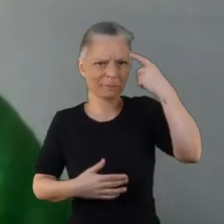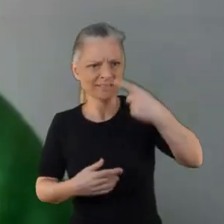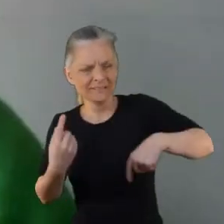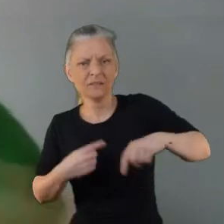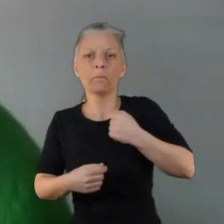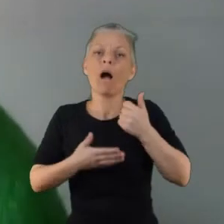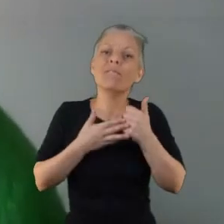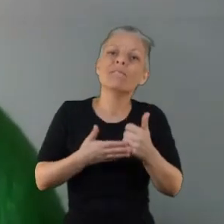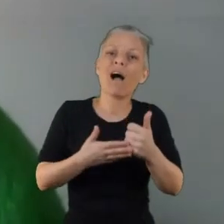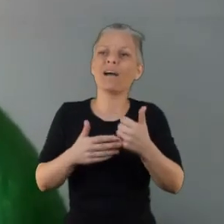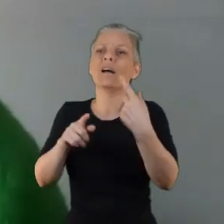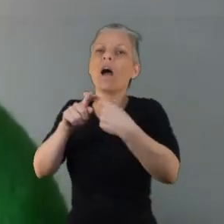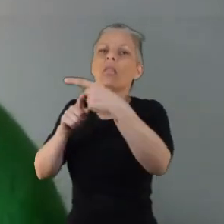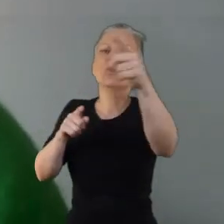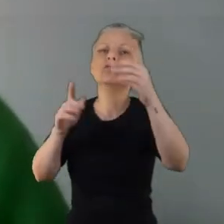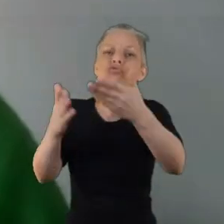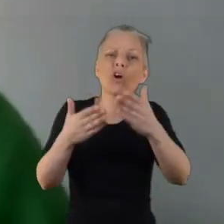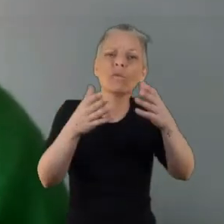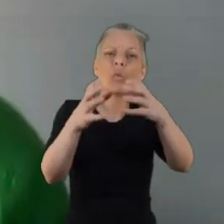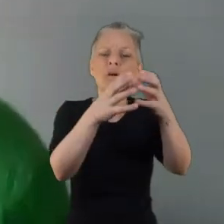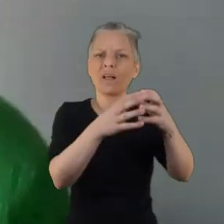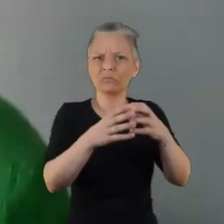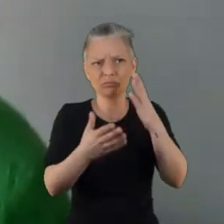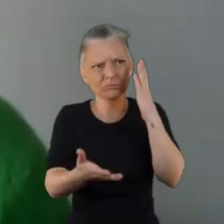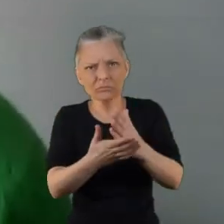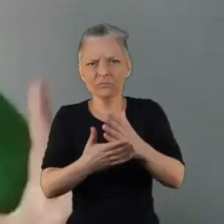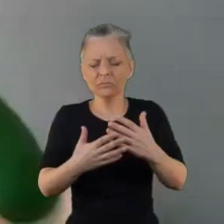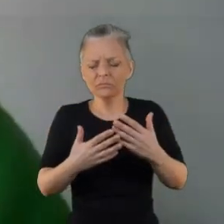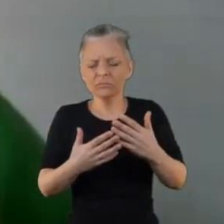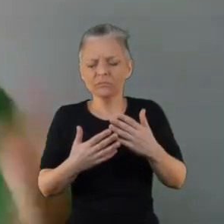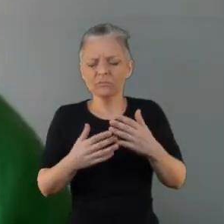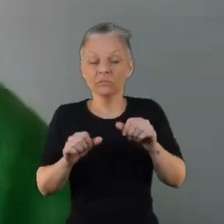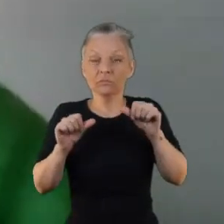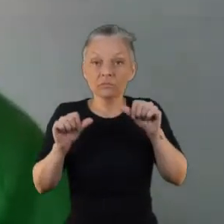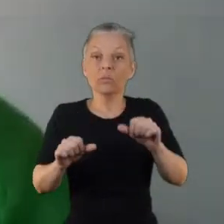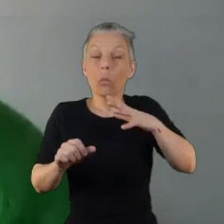you know my advice to other services and organisations who want to truly meaningfully engage with